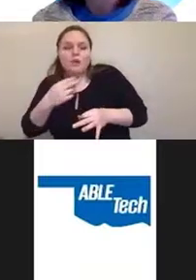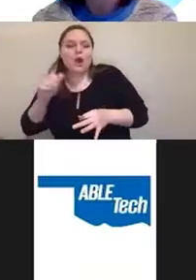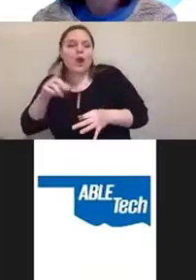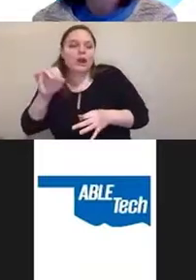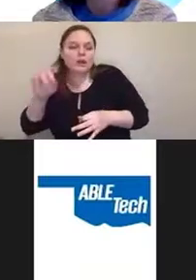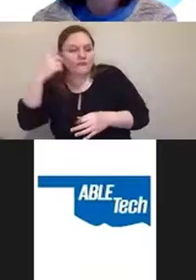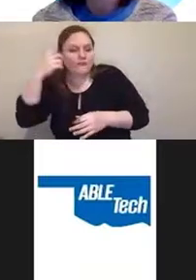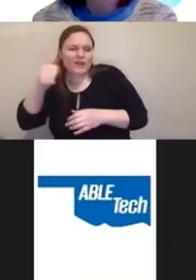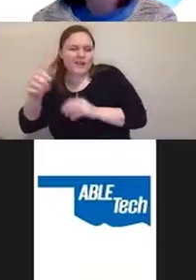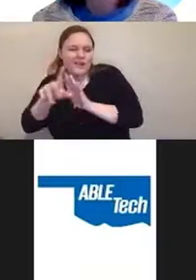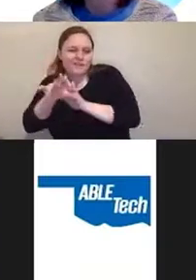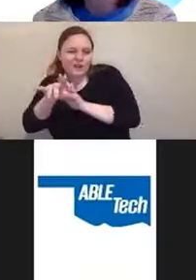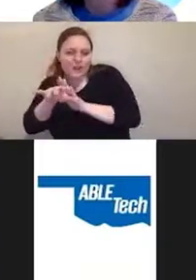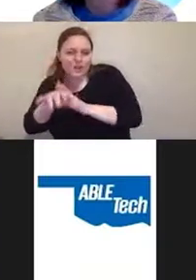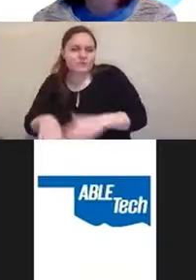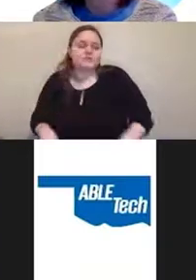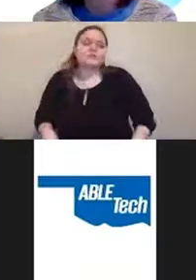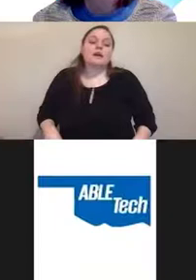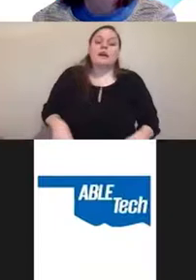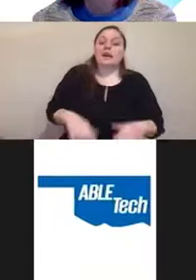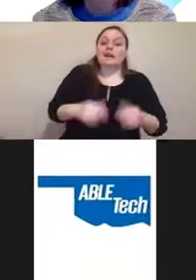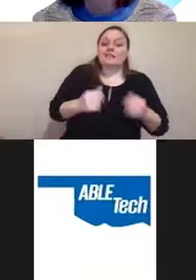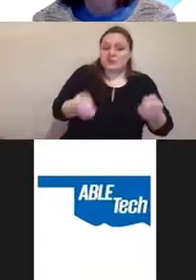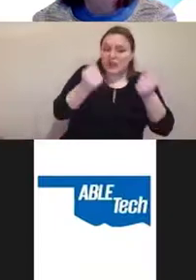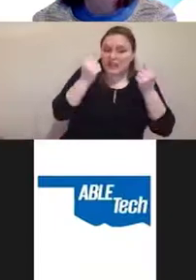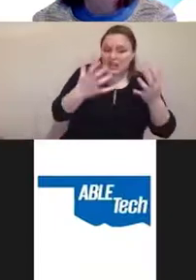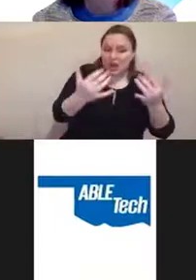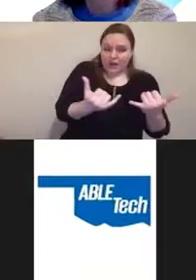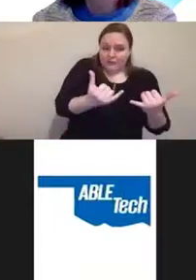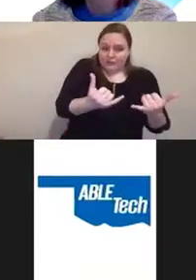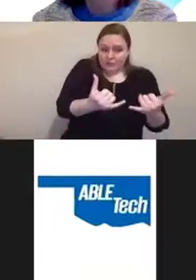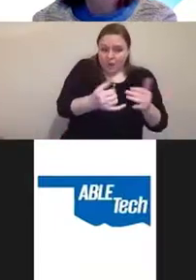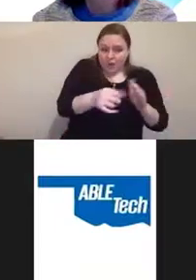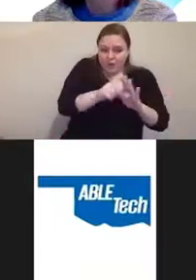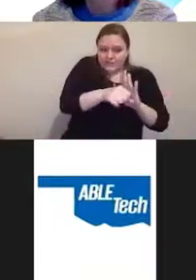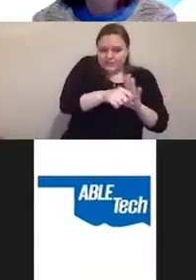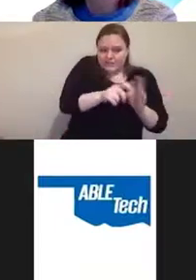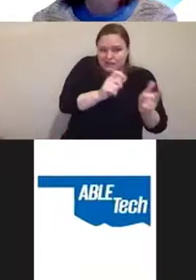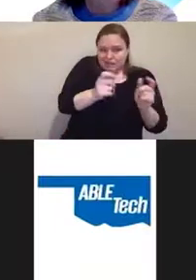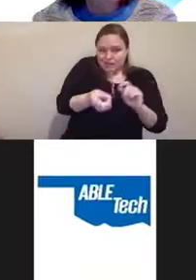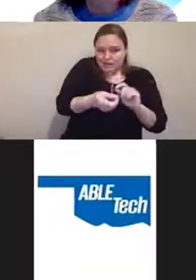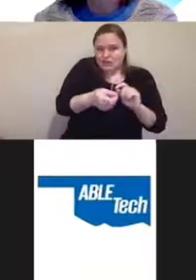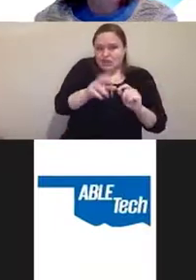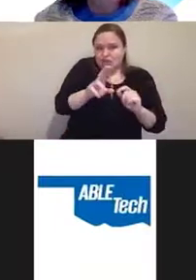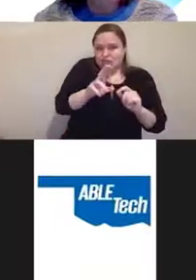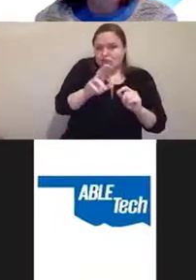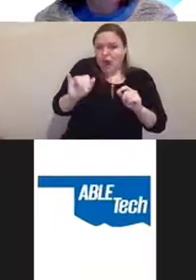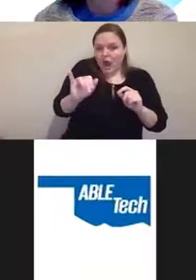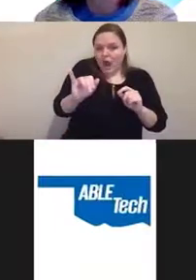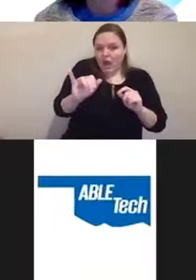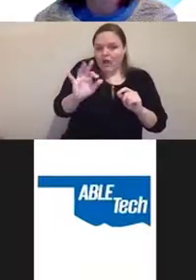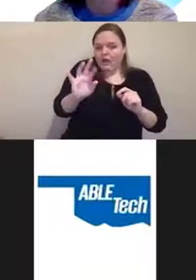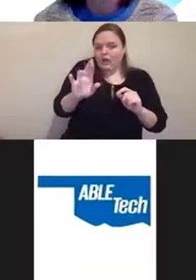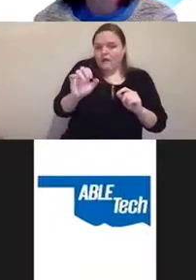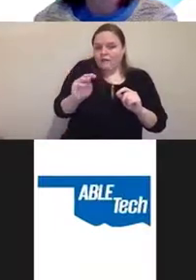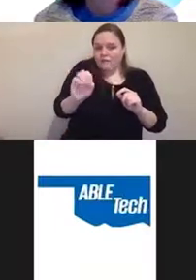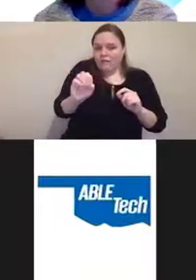And there's a lot of modern state changing UI frameworks such as react and Angular,